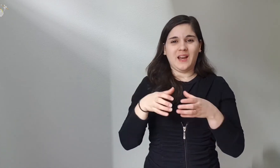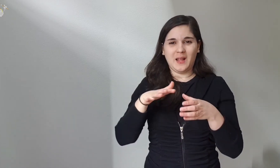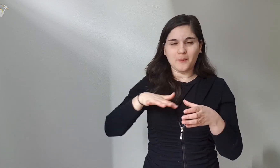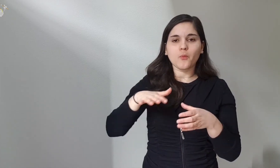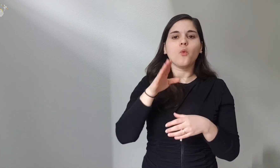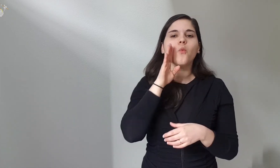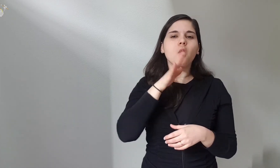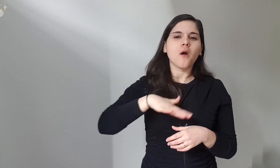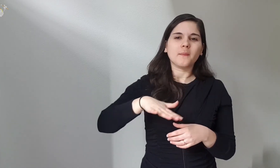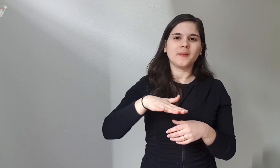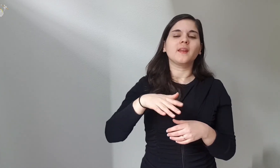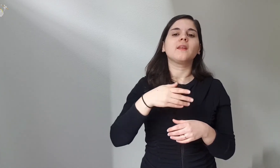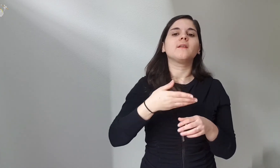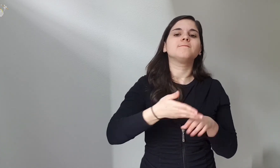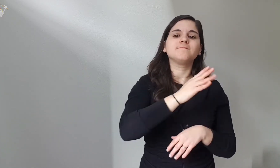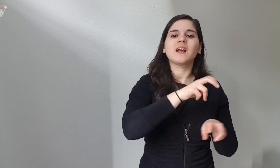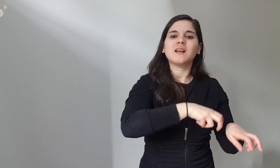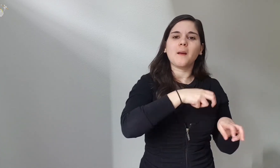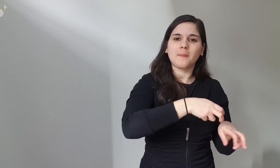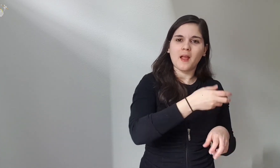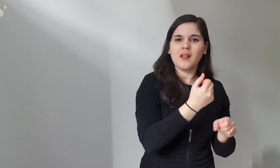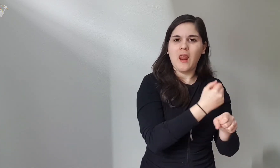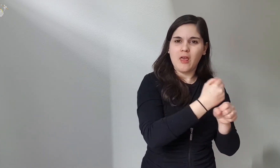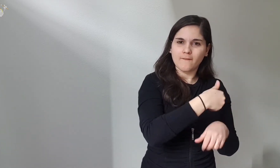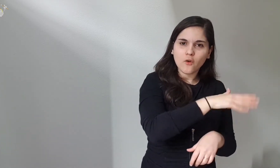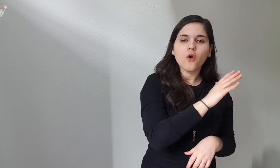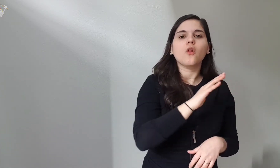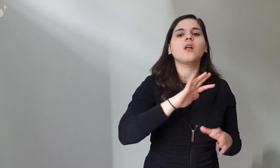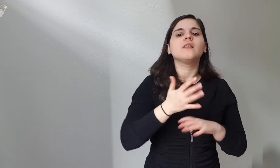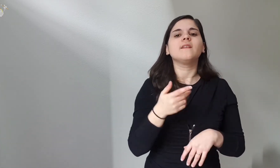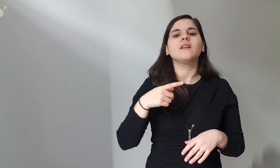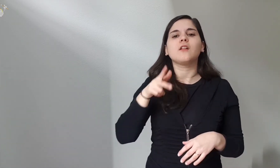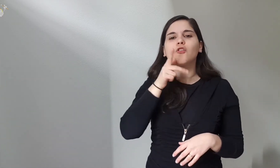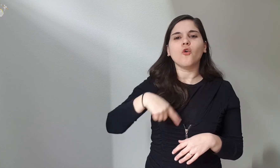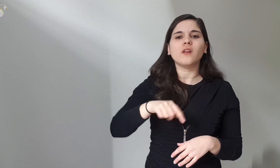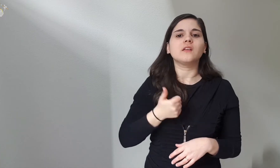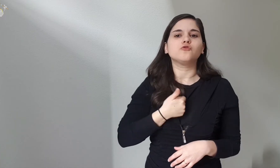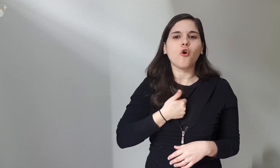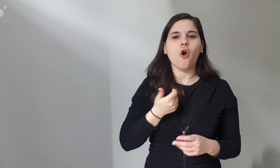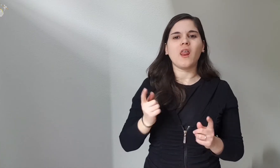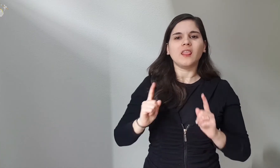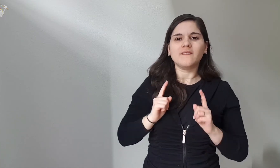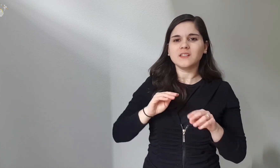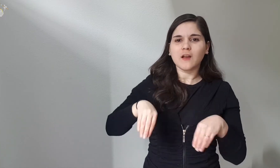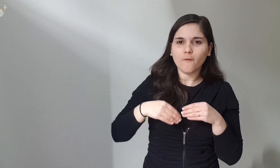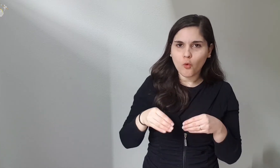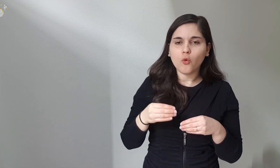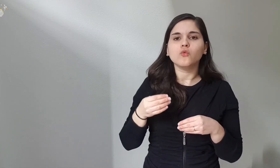The men of the tribe as they go to work in the countryside leave the women alone and defenseless, they